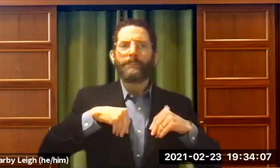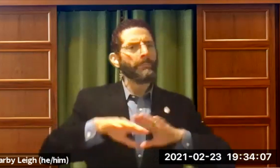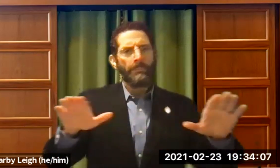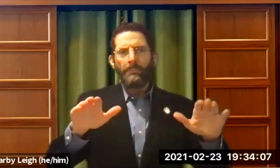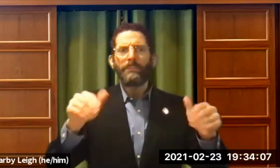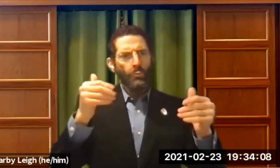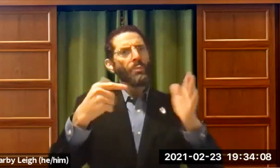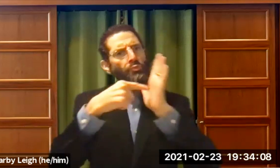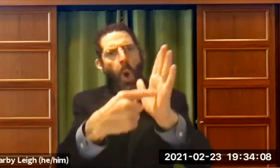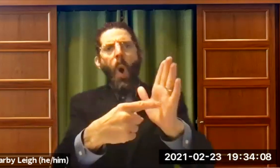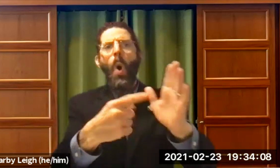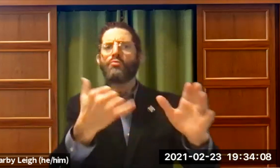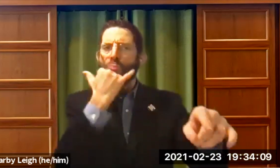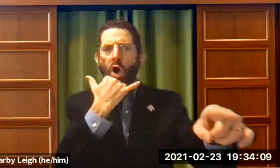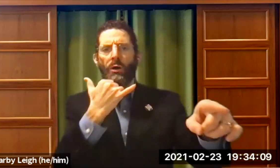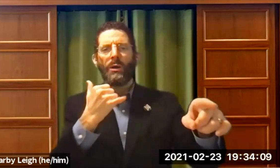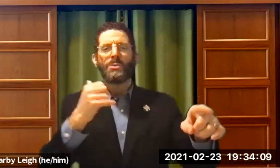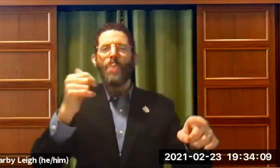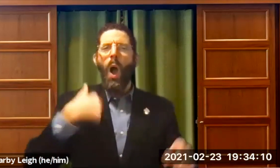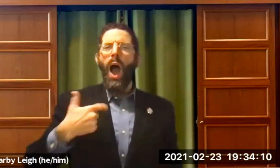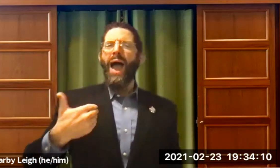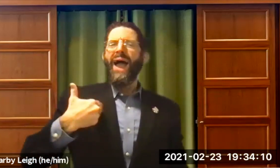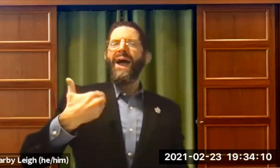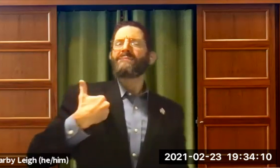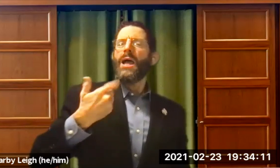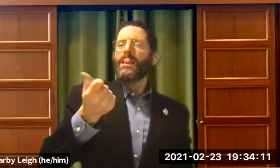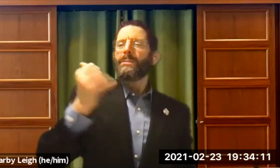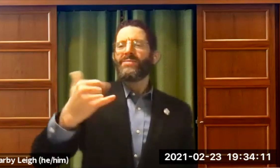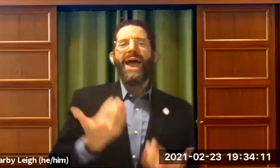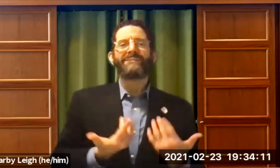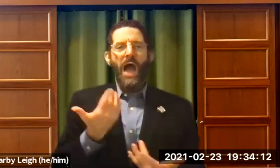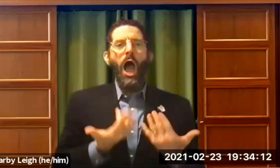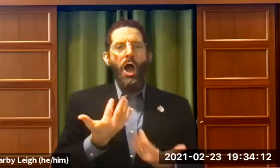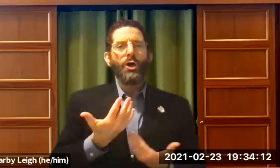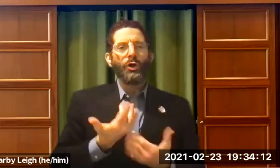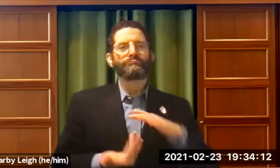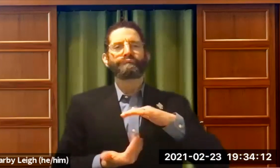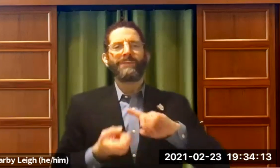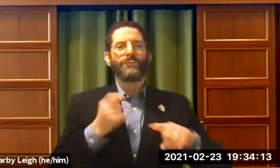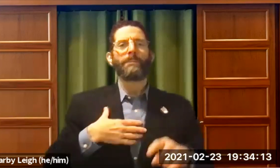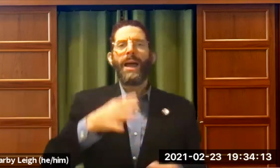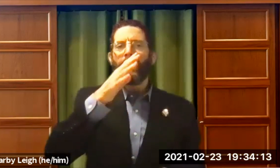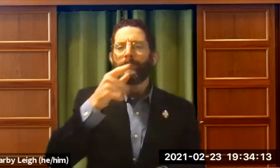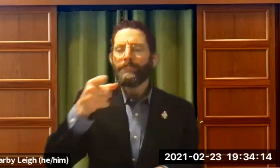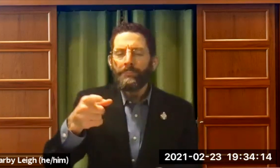You have to move forward. Don't accept when somebody says you can't. Prove them wrong. So I have a little bit of that fire